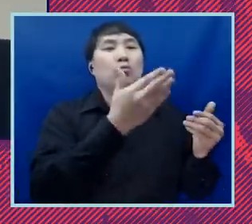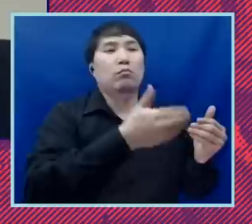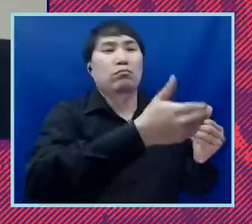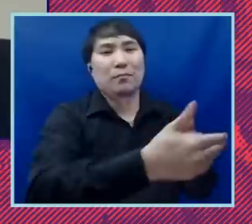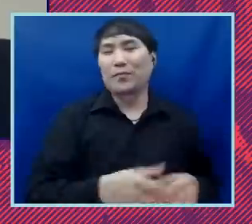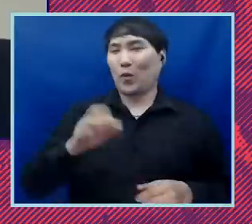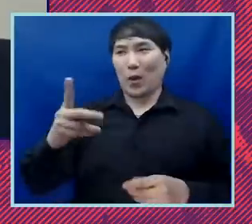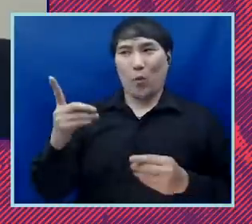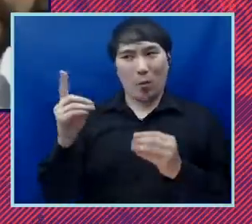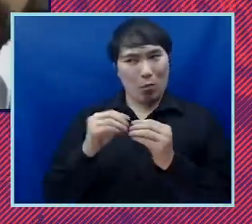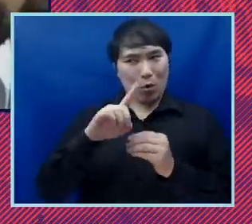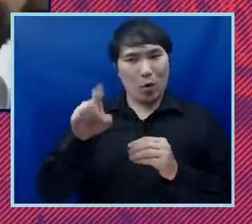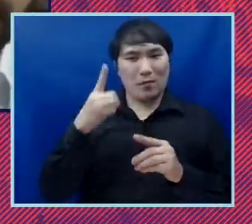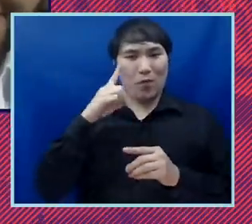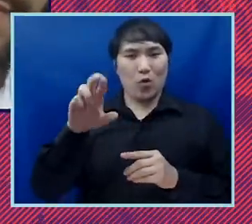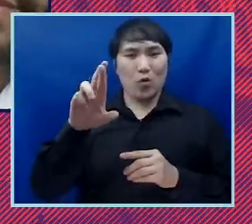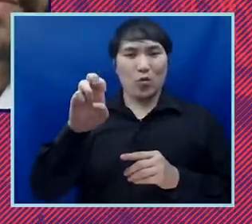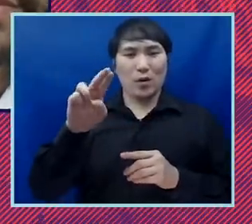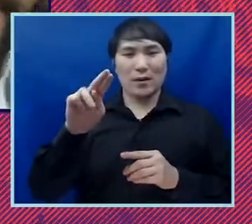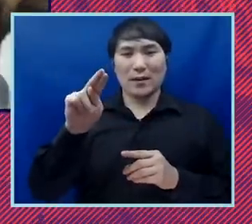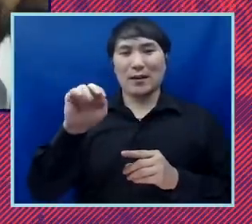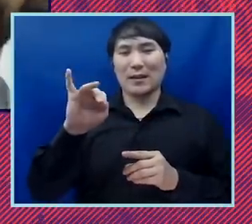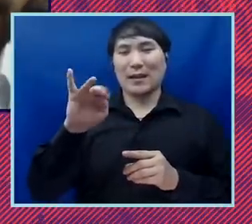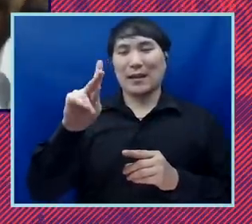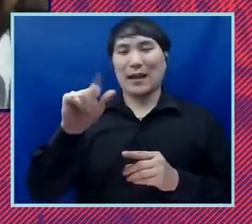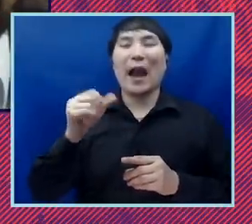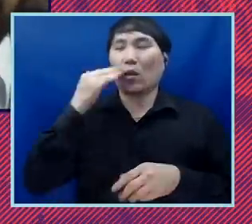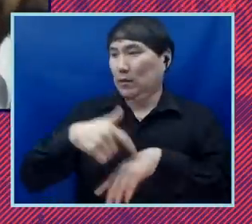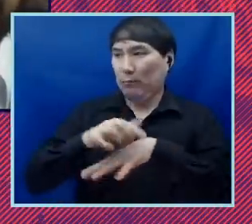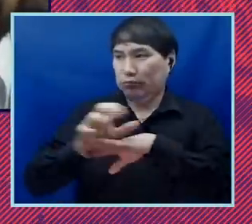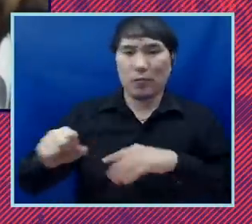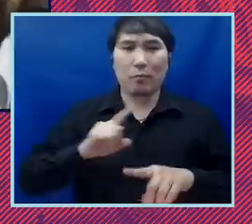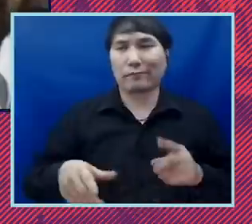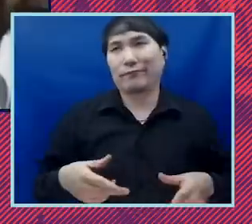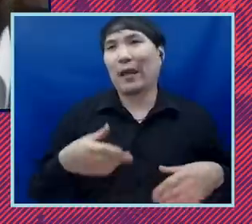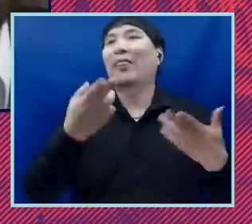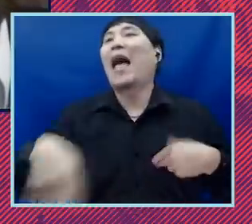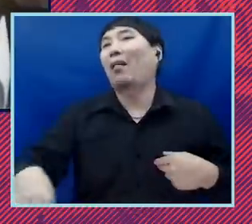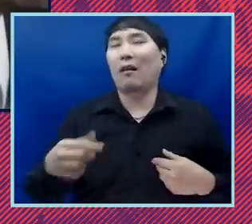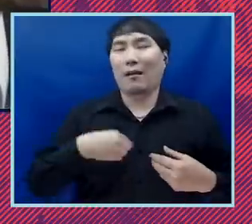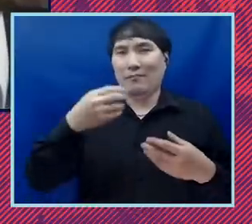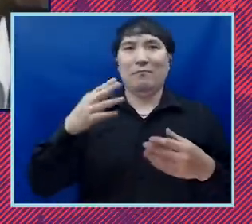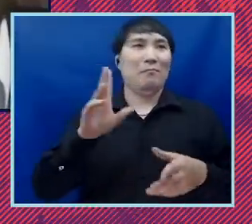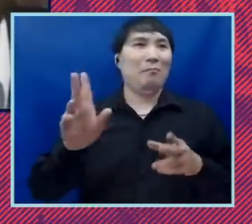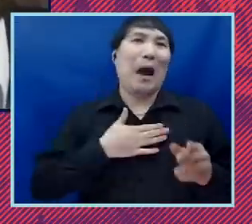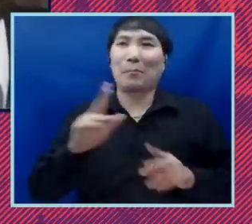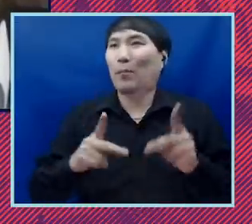so i have one more question for renika before i let you go rakim because i know we're overtime but hell with it my folks our folks will stick with us because this is a good program